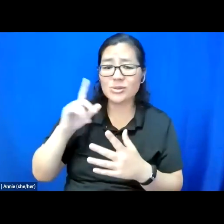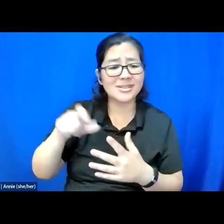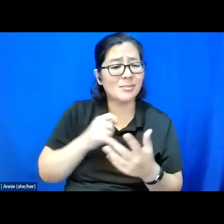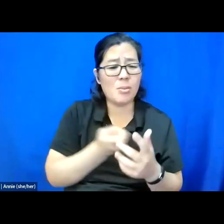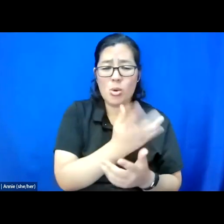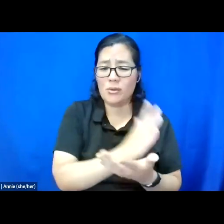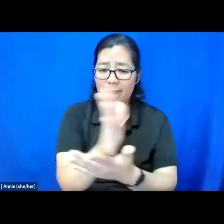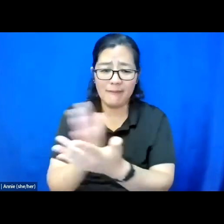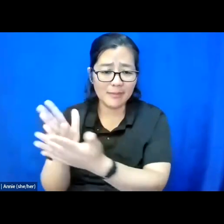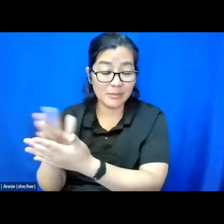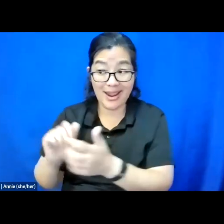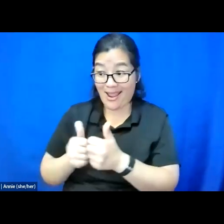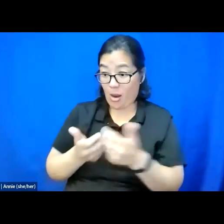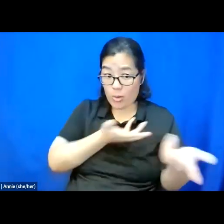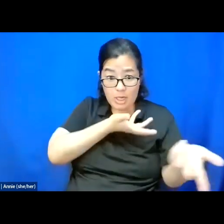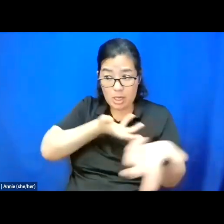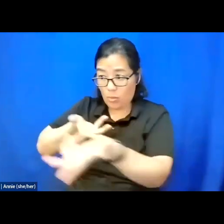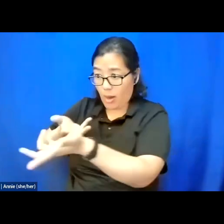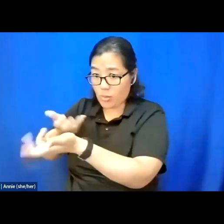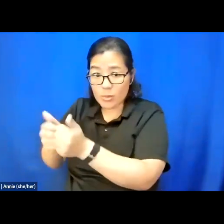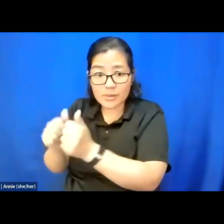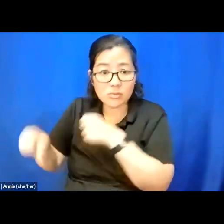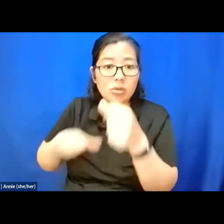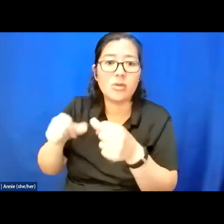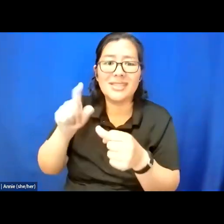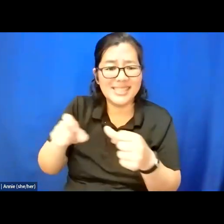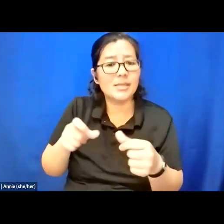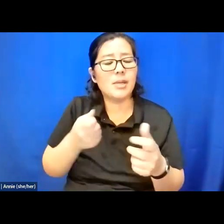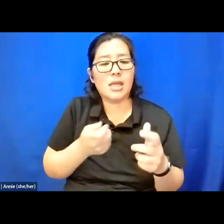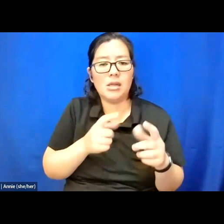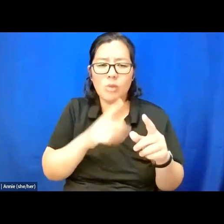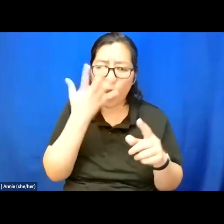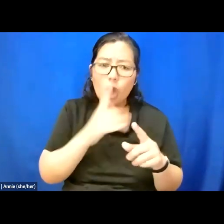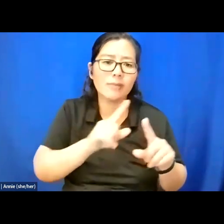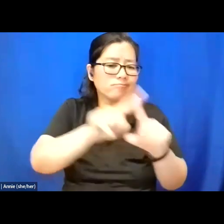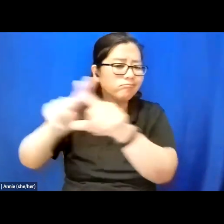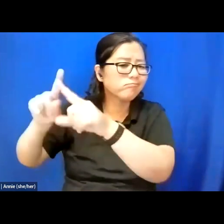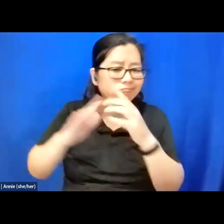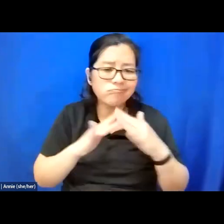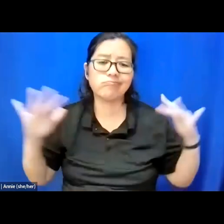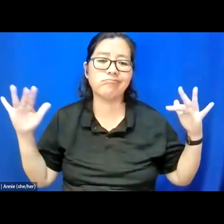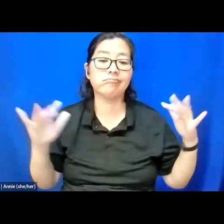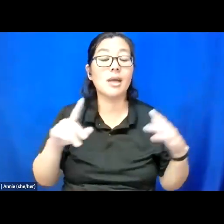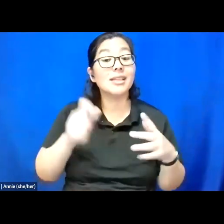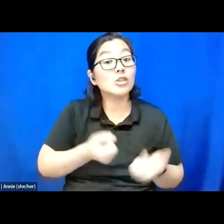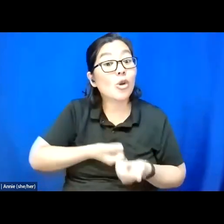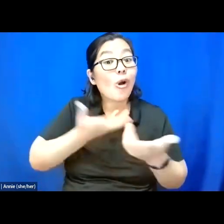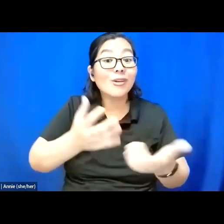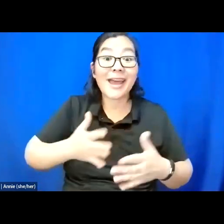The ways in which we interact with each other need to be too. And the way that we pause for happiness for ourselves matters too.